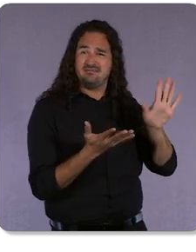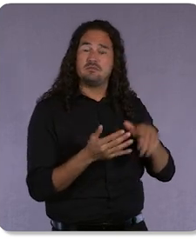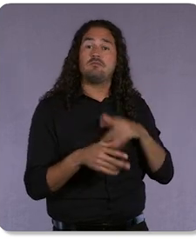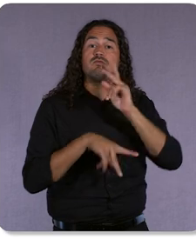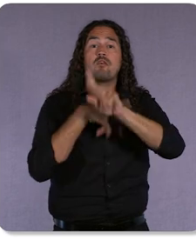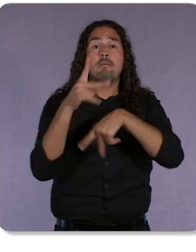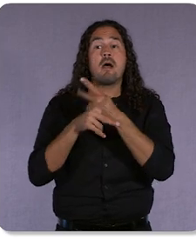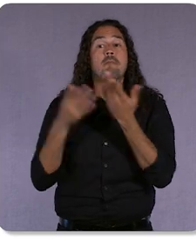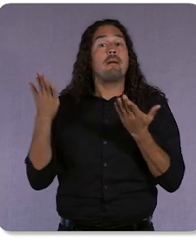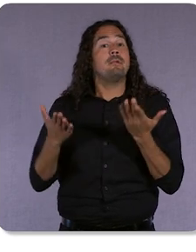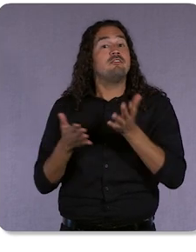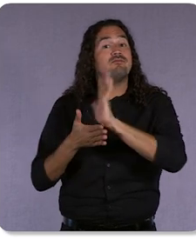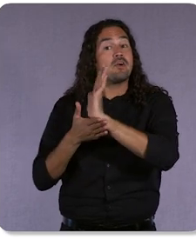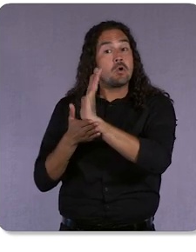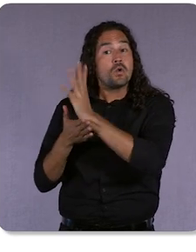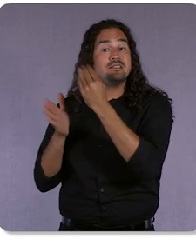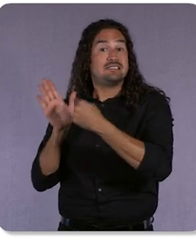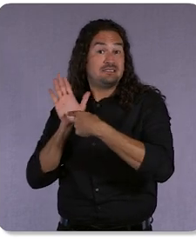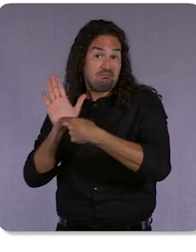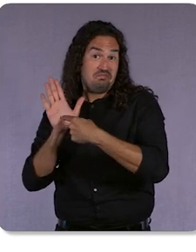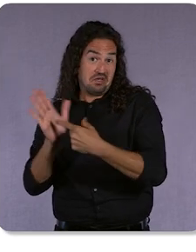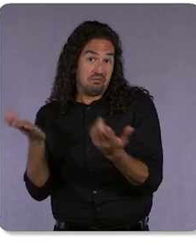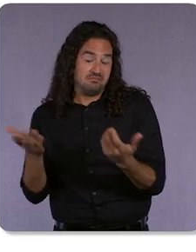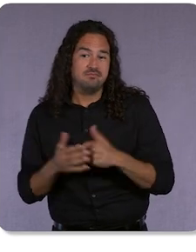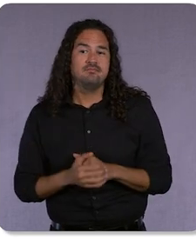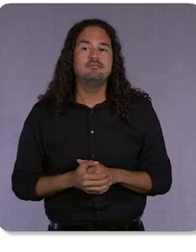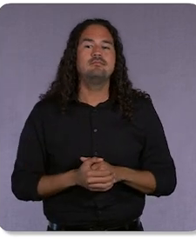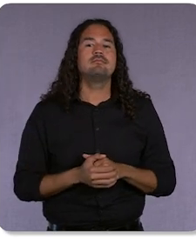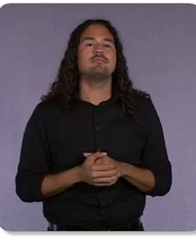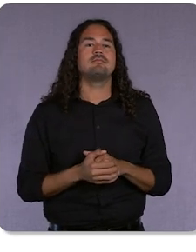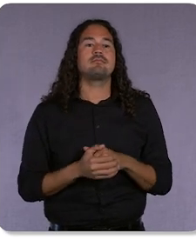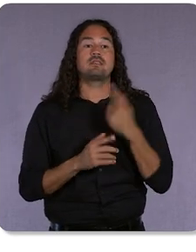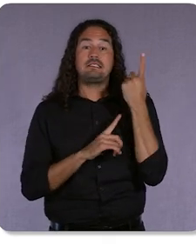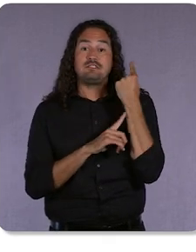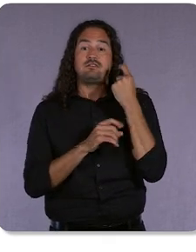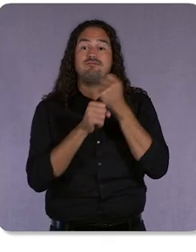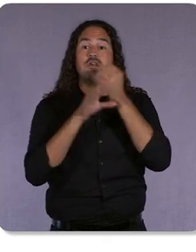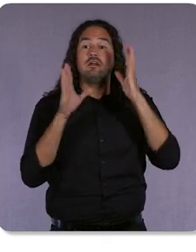Last year alone, advertisers used tens of millions of assets in their campaign.